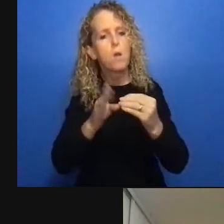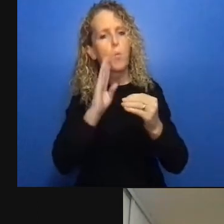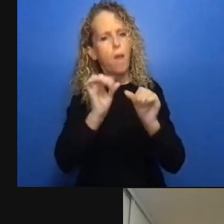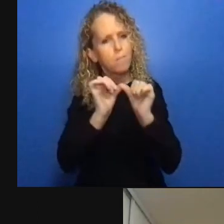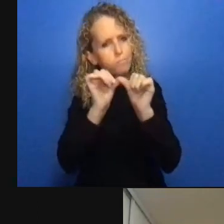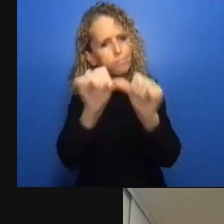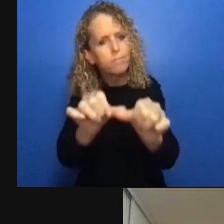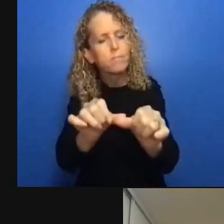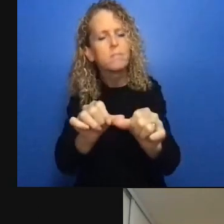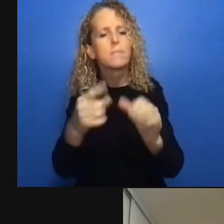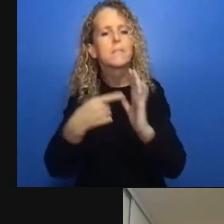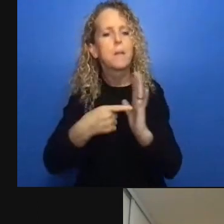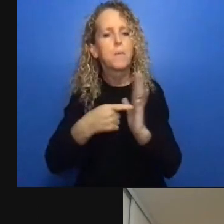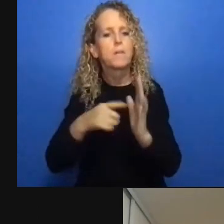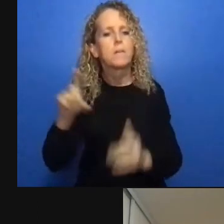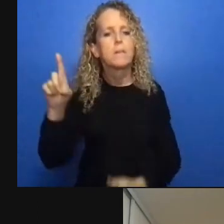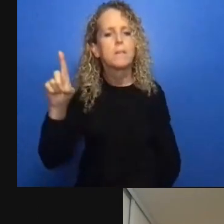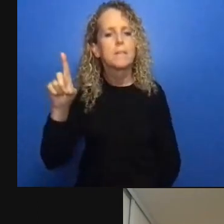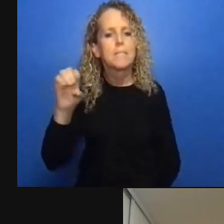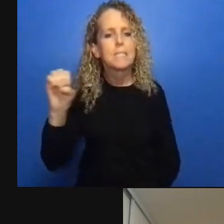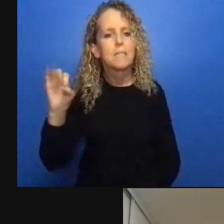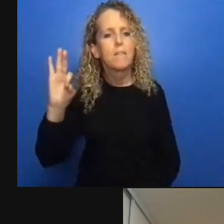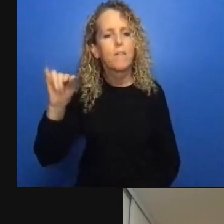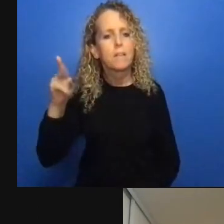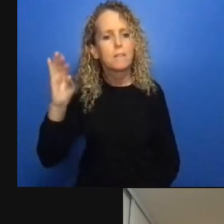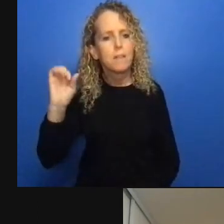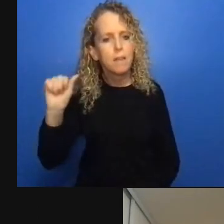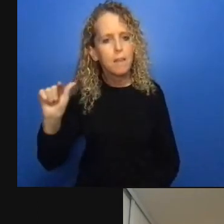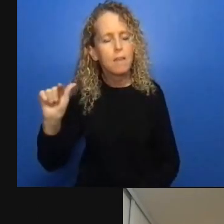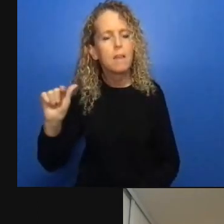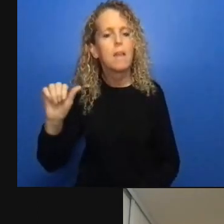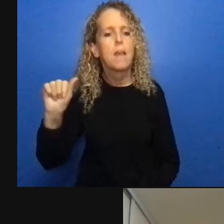and I think that it's so important to get this stuff out to the community and so I think you know